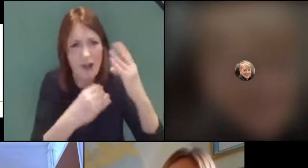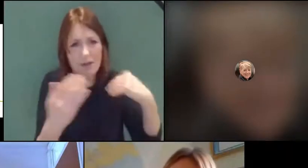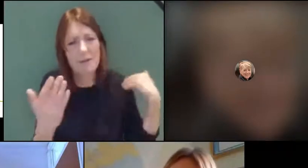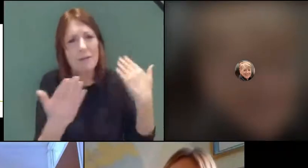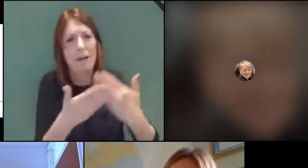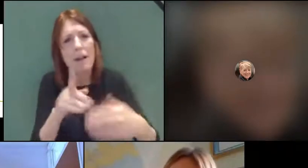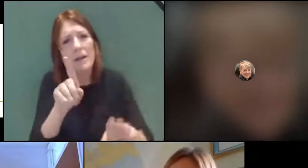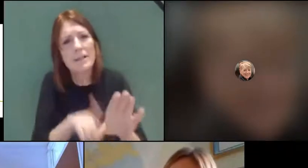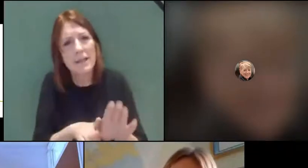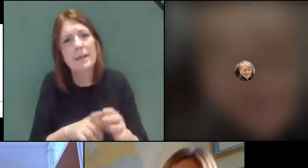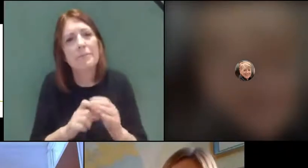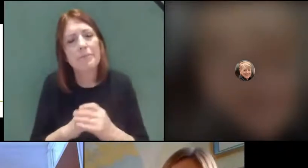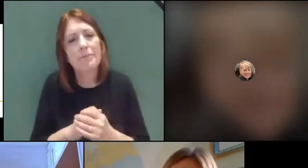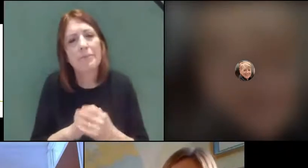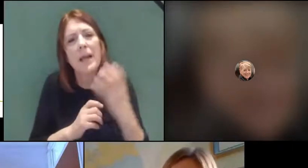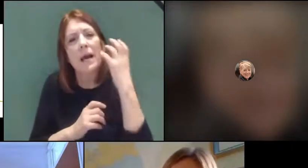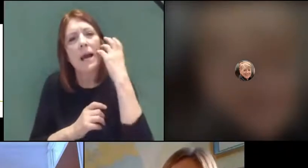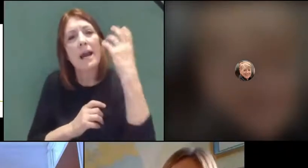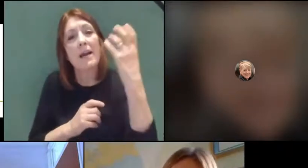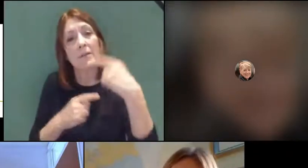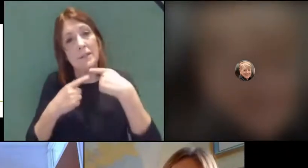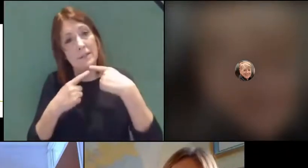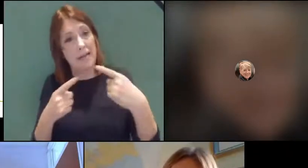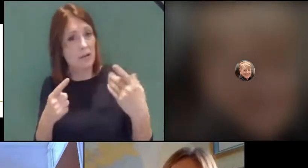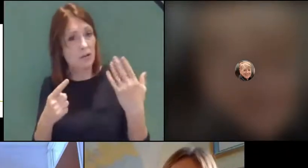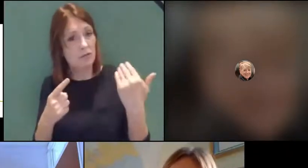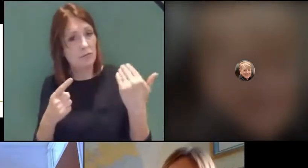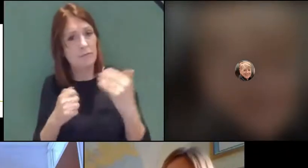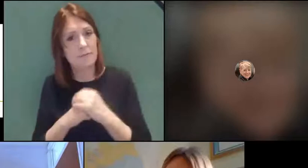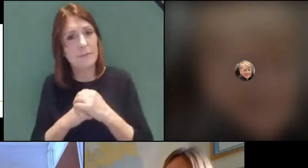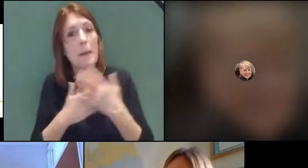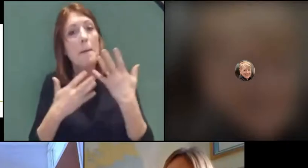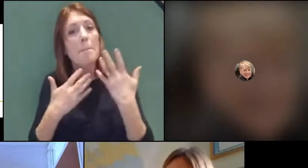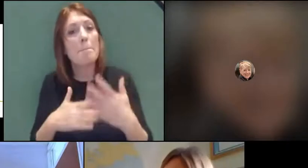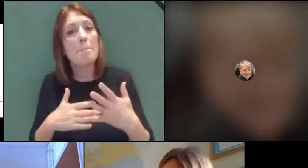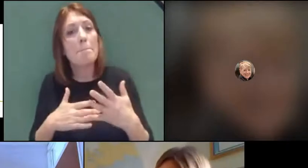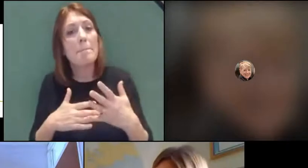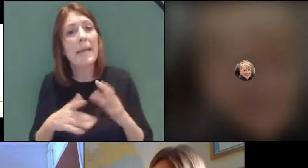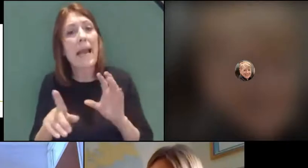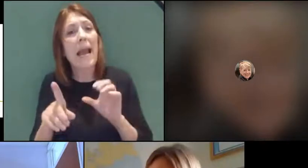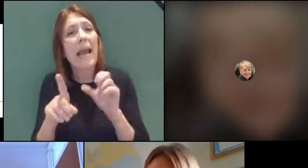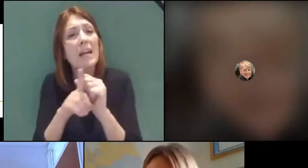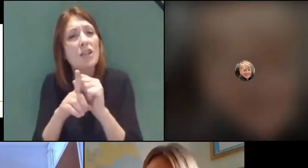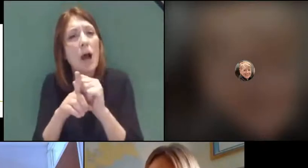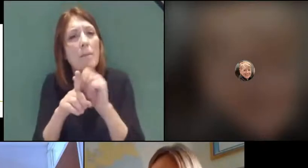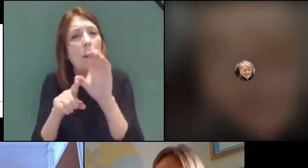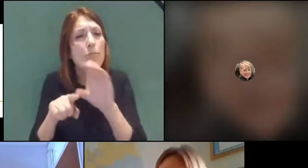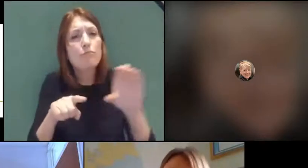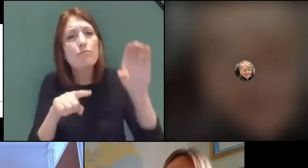The government has recently announced that they have extended the catch-up premium funding, and